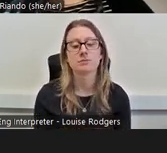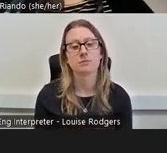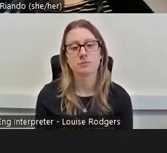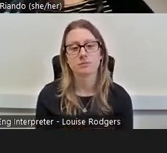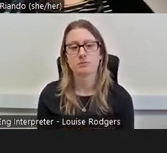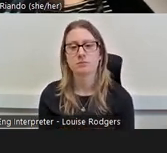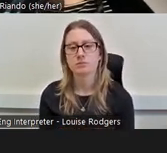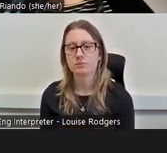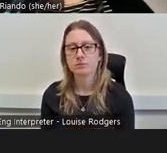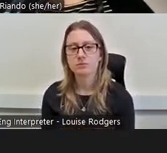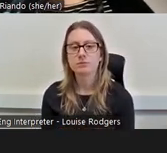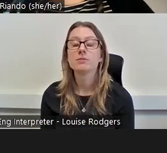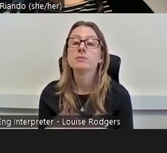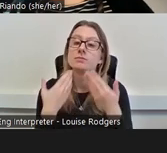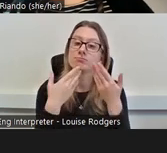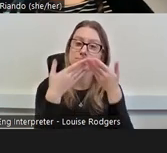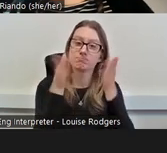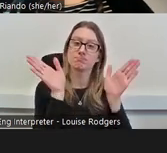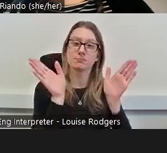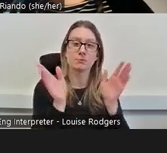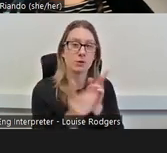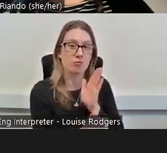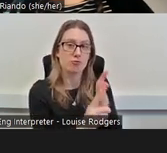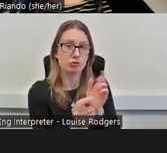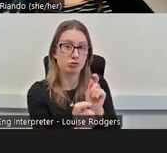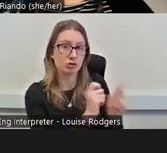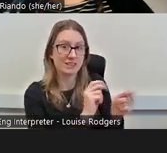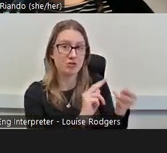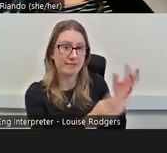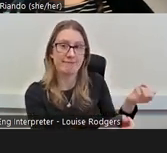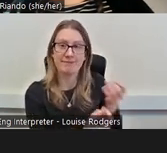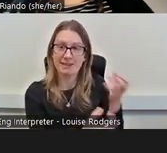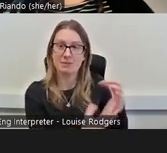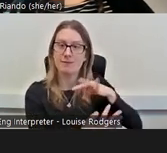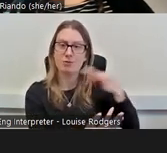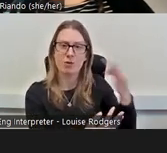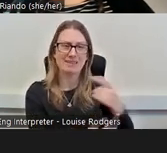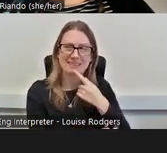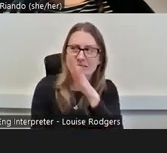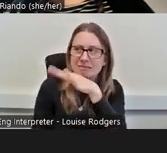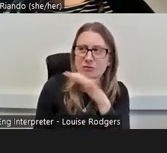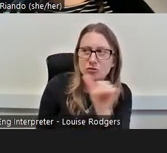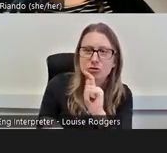‘Be open to changing your approach from feedback from prospective volunteers’, absolutely.